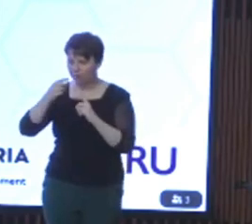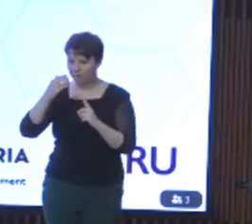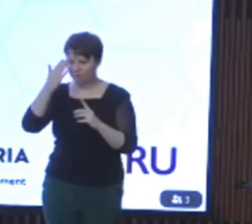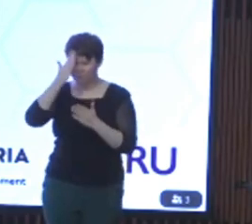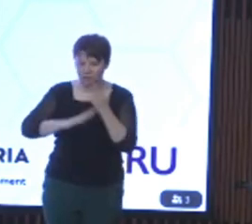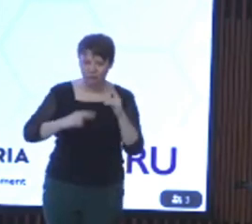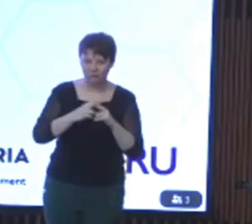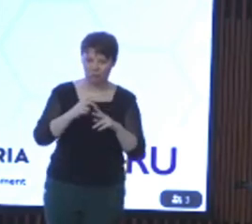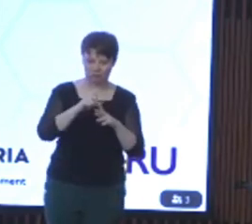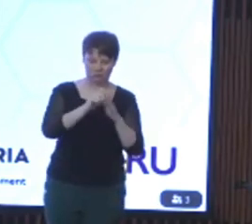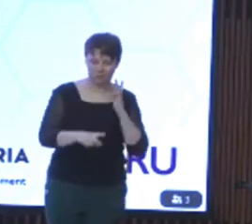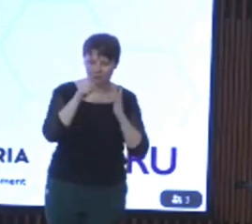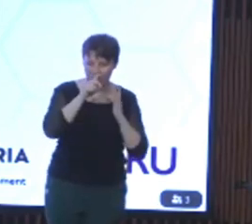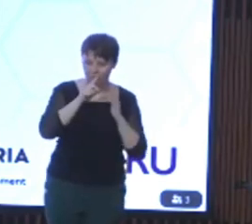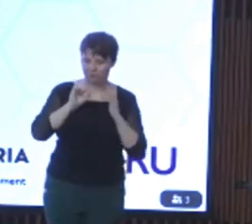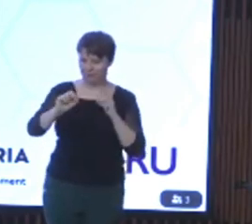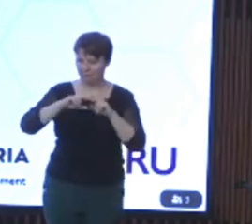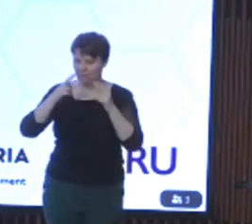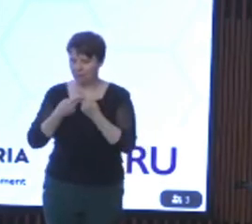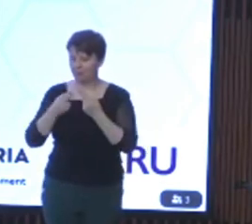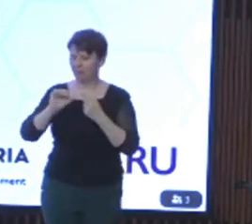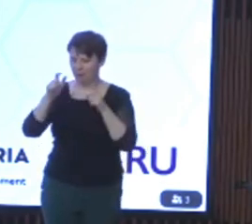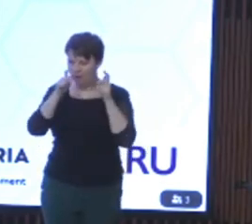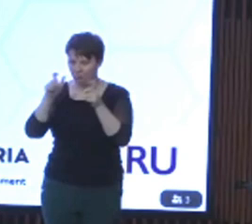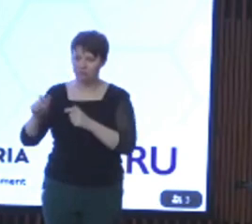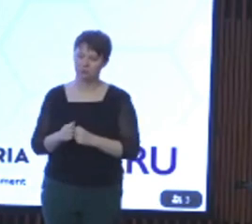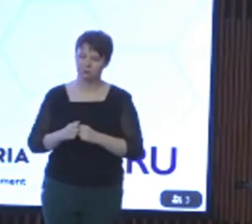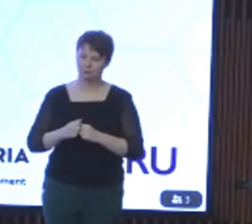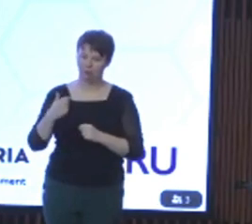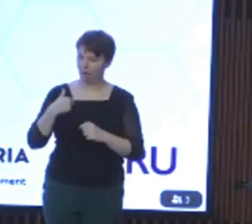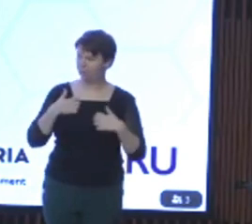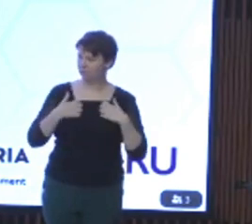families, their friends, their carers. I look forward to continuing to work together to ensure